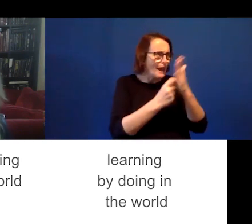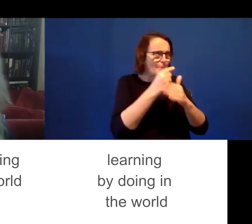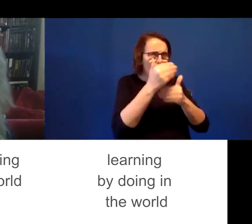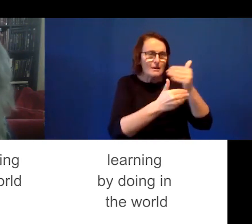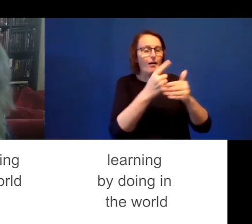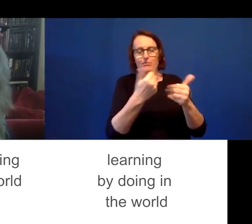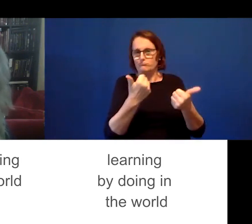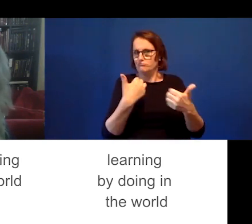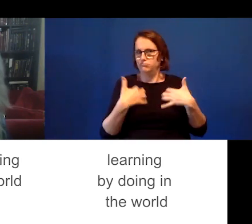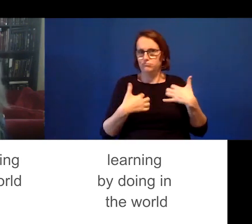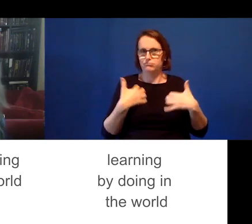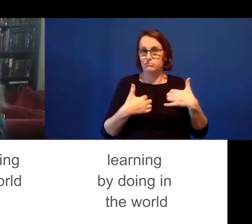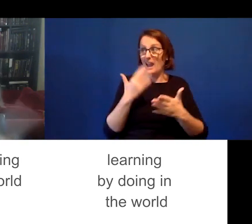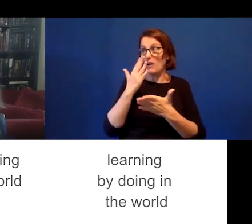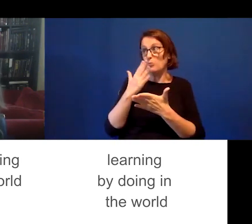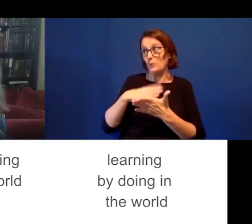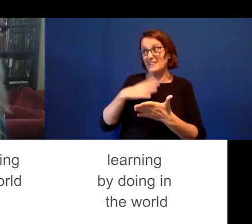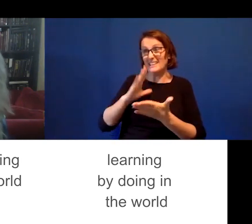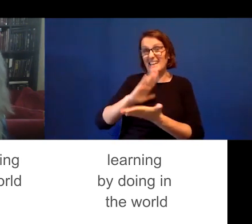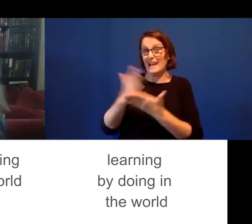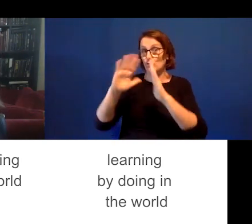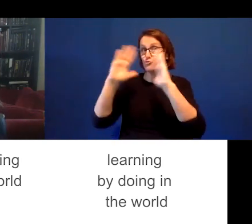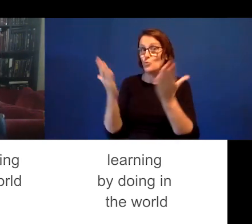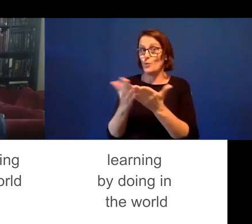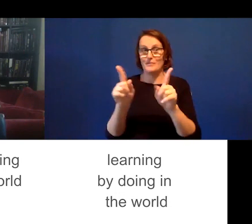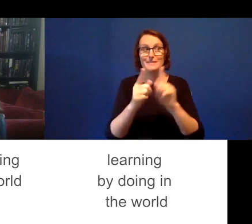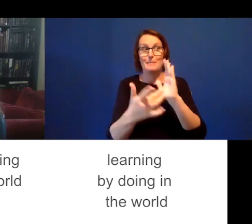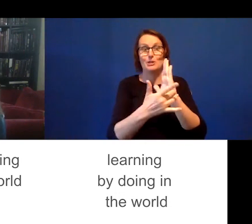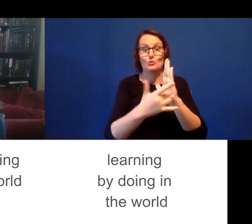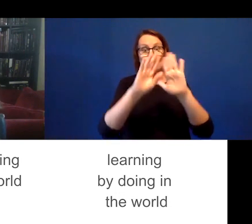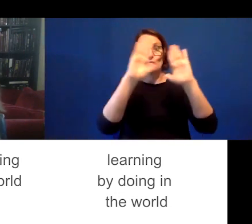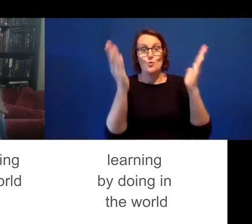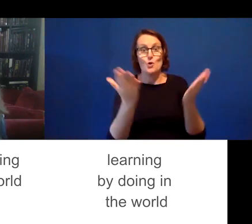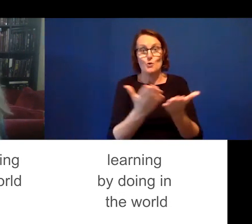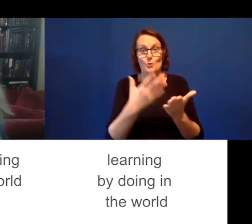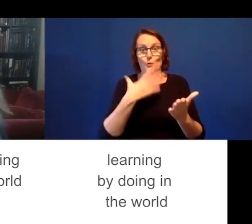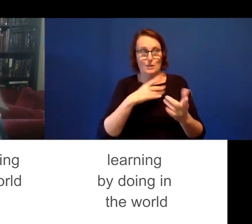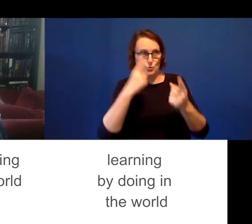in our actual world as much as our play world.